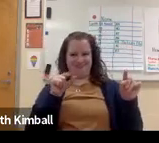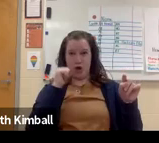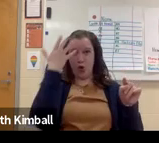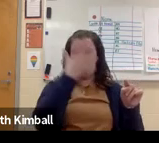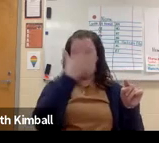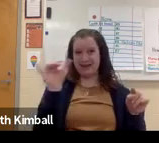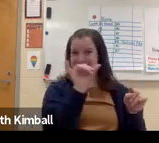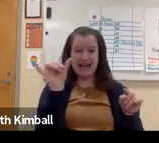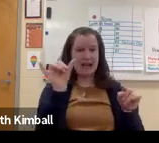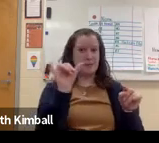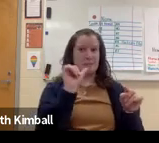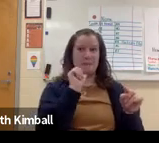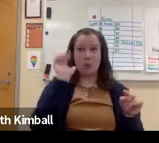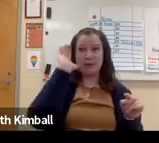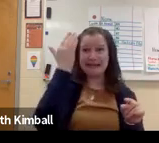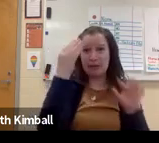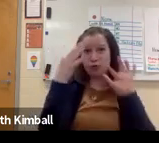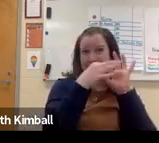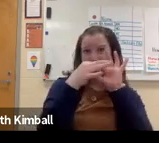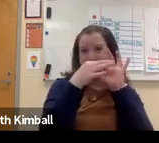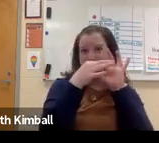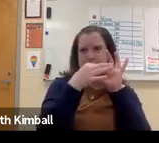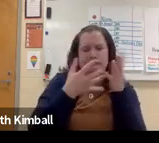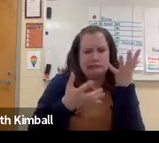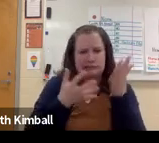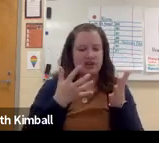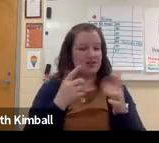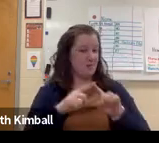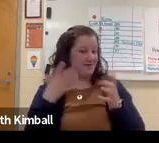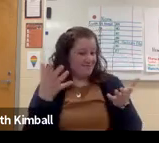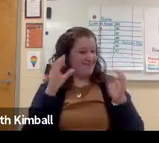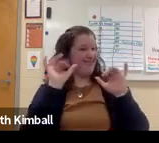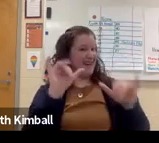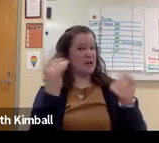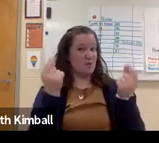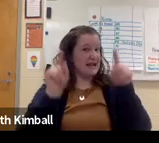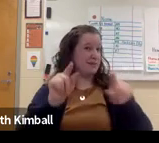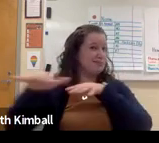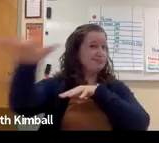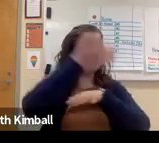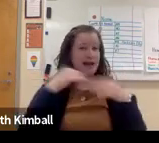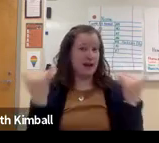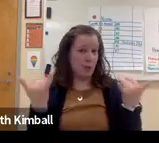Just showing the concept of it. And you'll see that those two signs don't look similar, but they're still related.